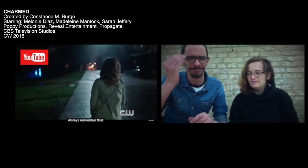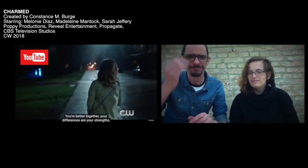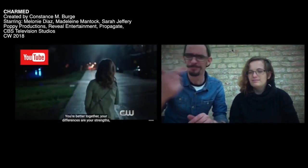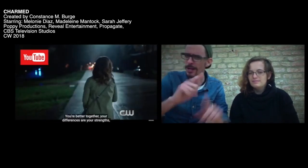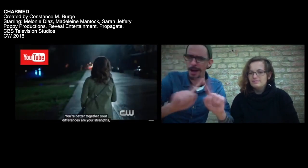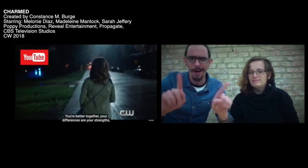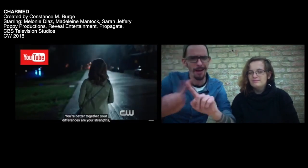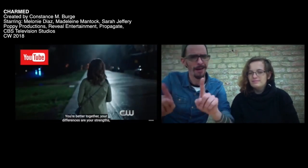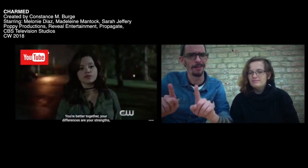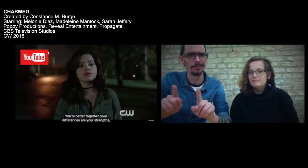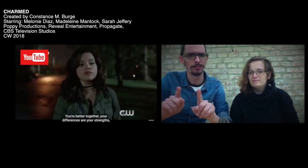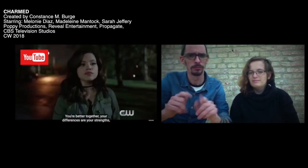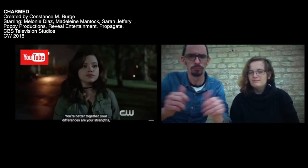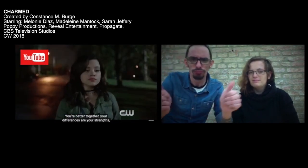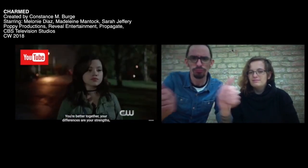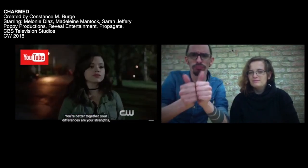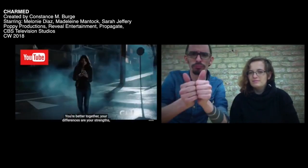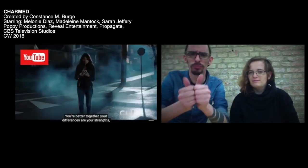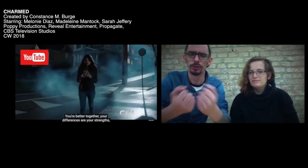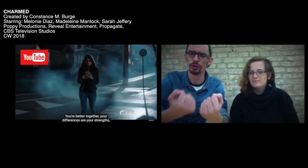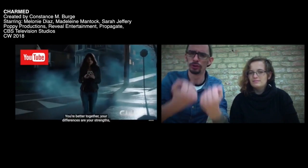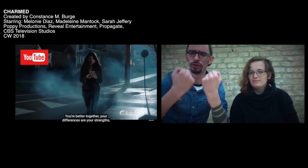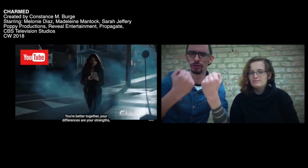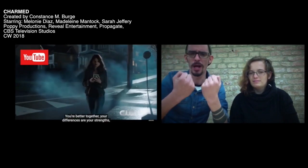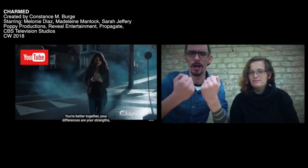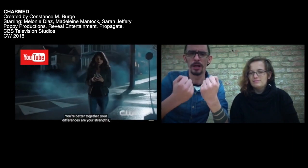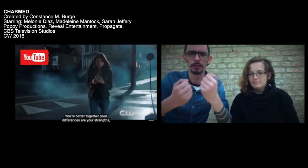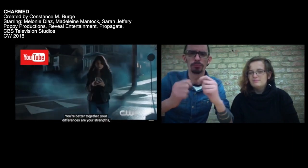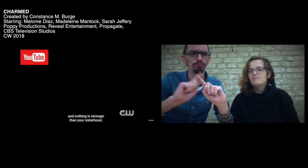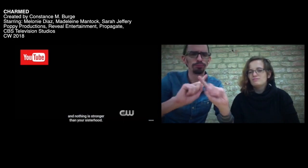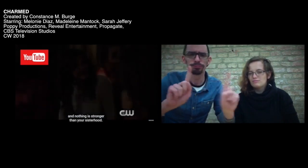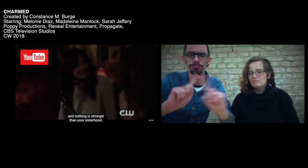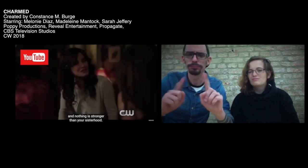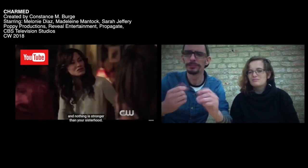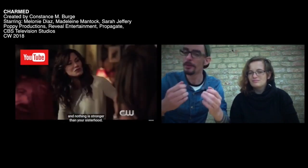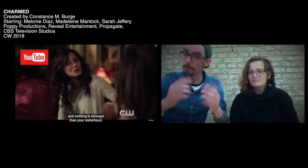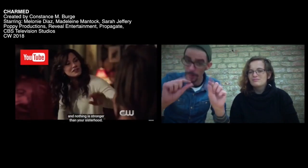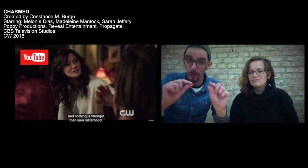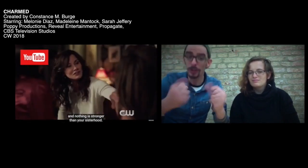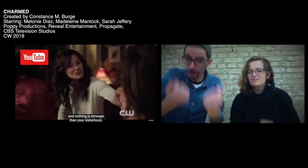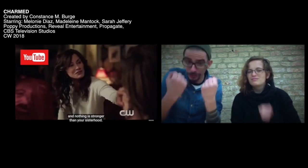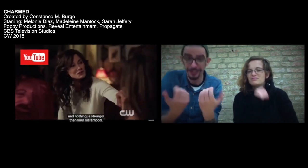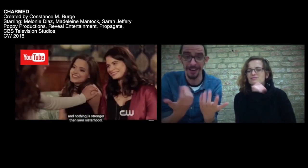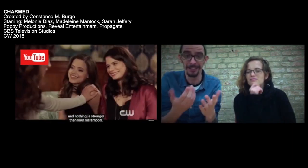[Merkt euch das.] [Ihr seid zusammen besser. Eure Unterschiede sind eure Stärken.]